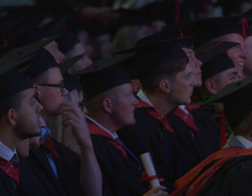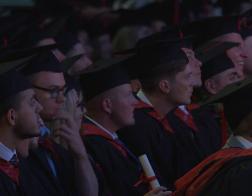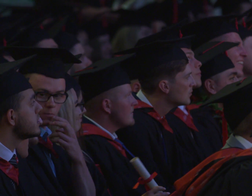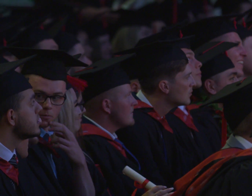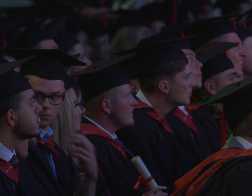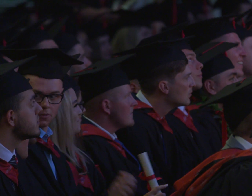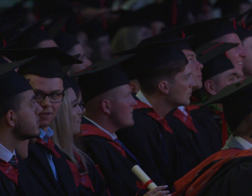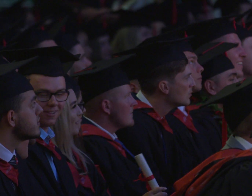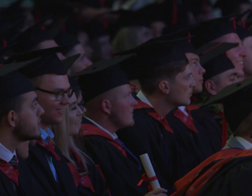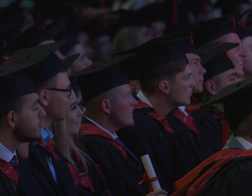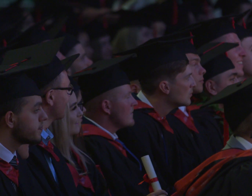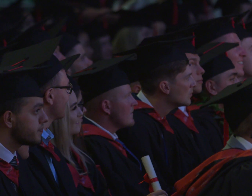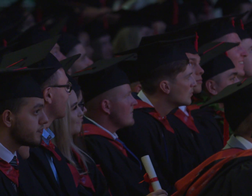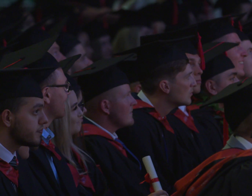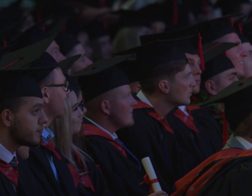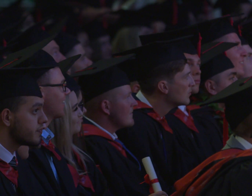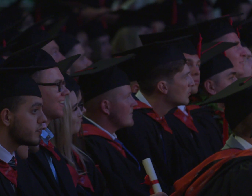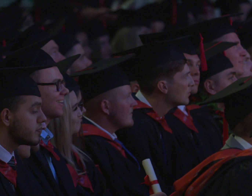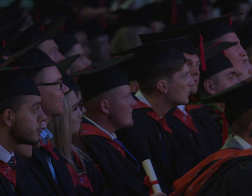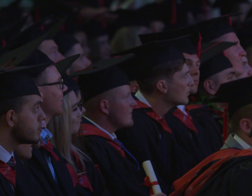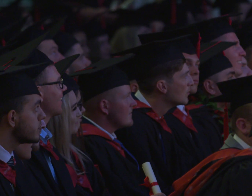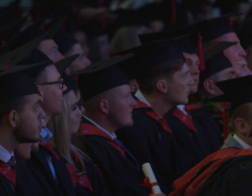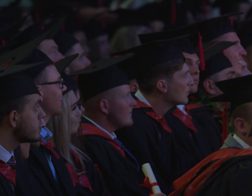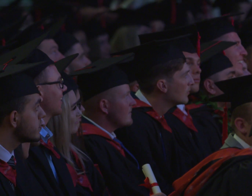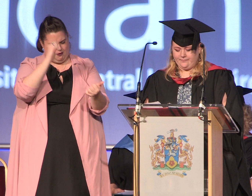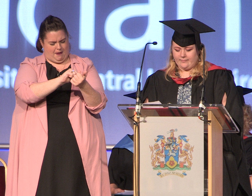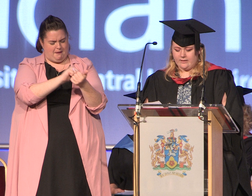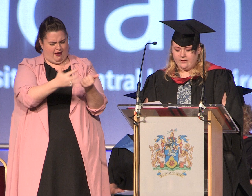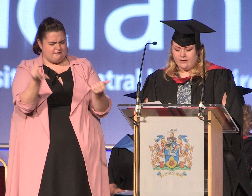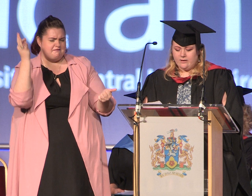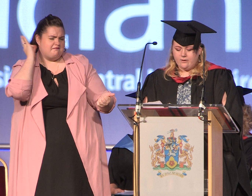deserve that moment and remember it as no one can take it away from you. On